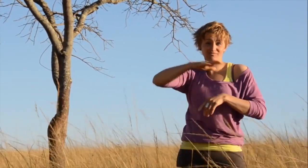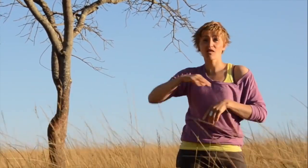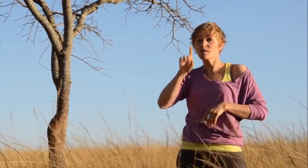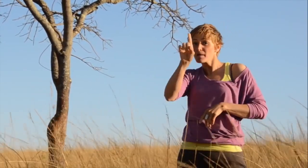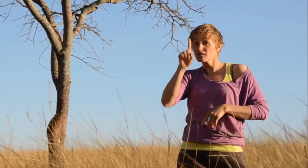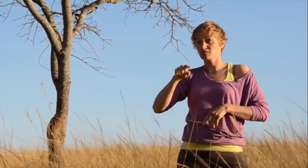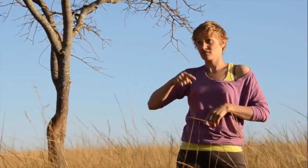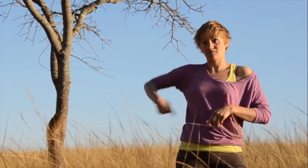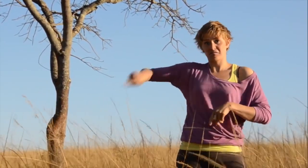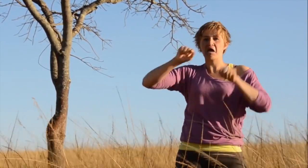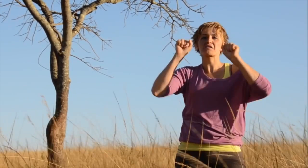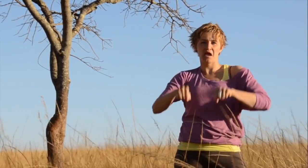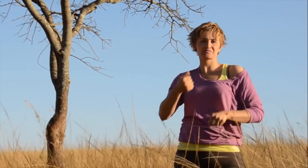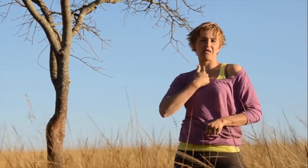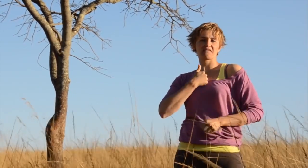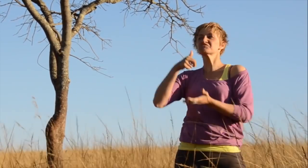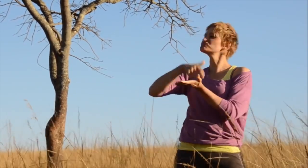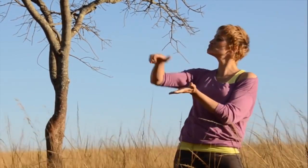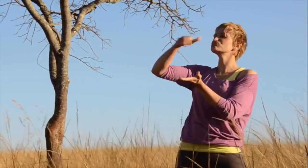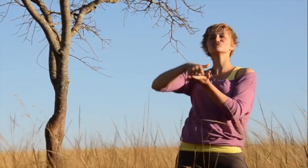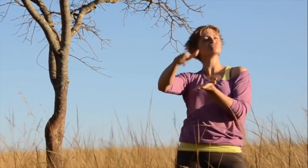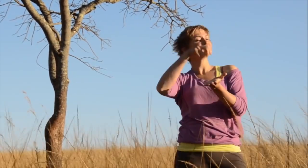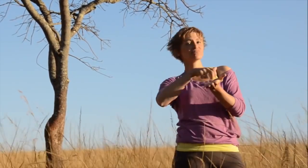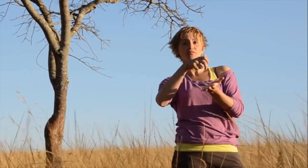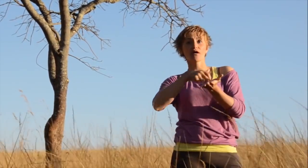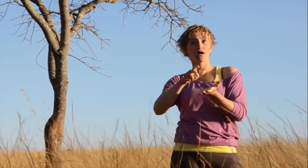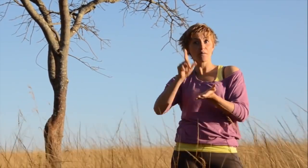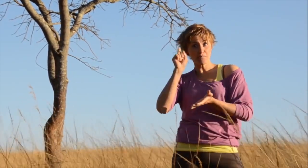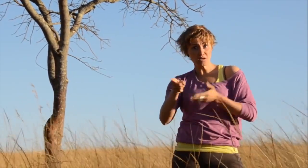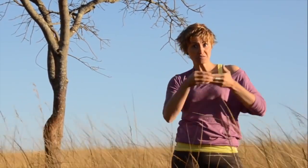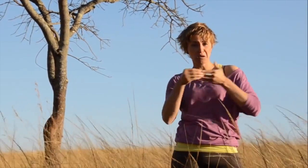There are no man eating animals such as